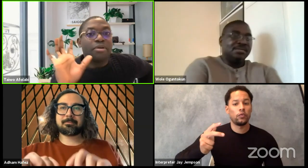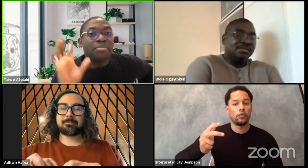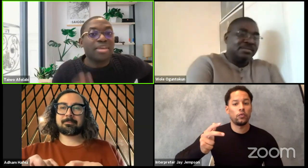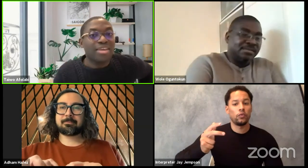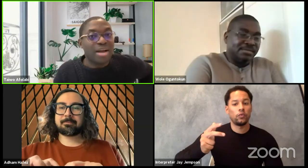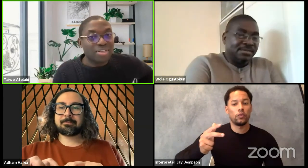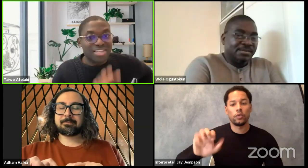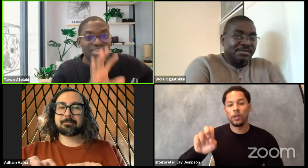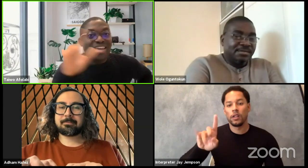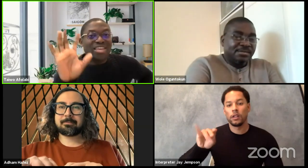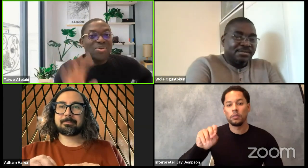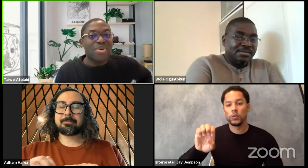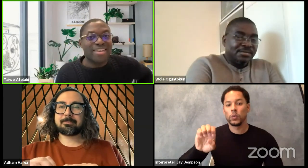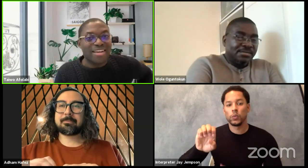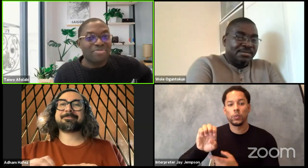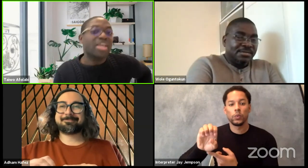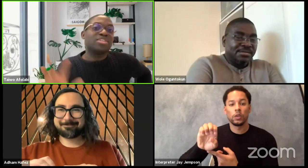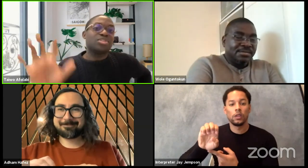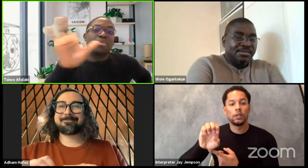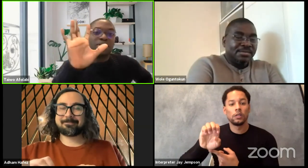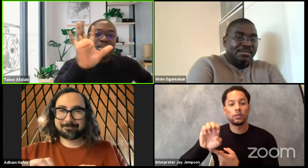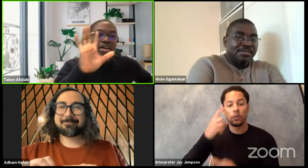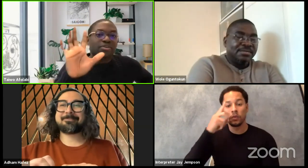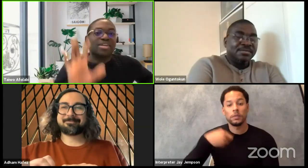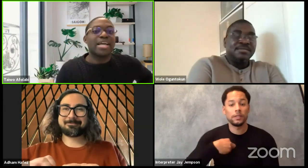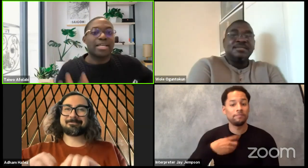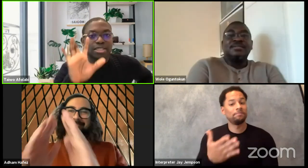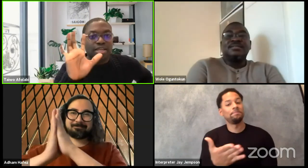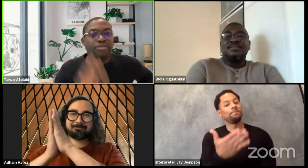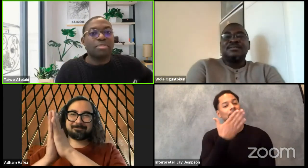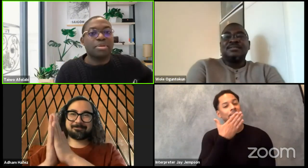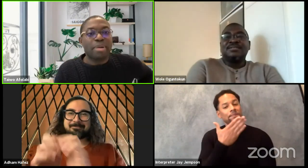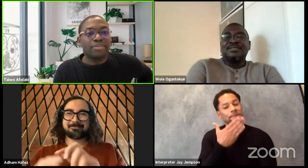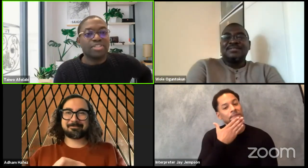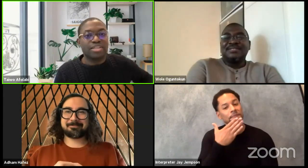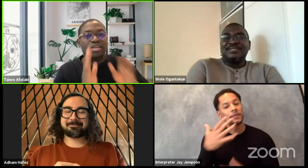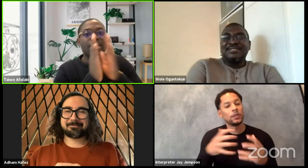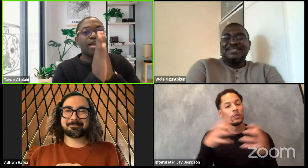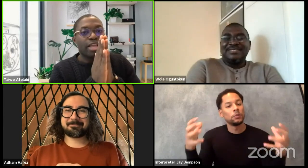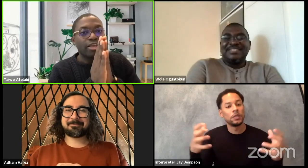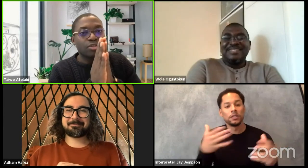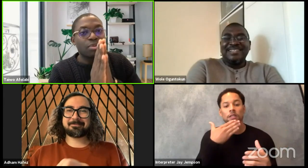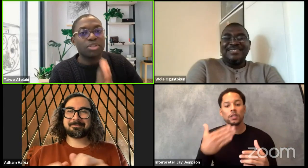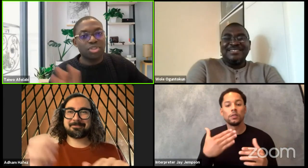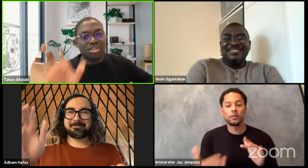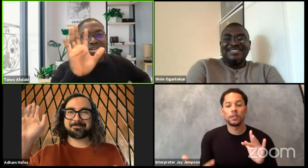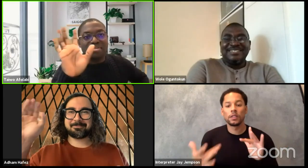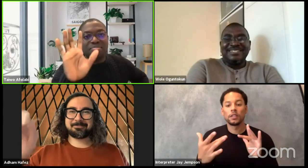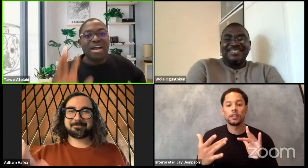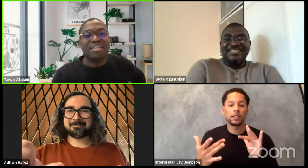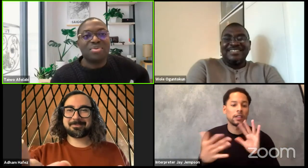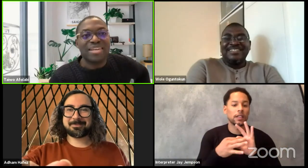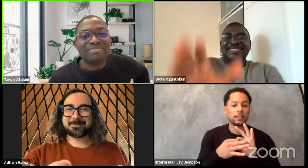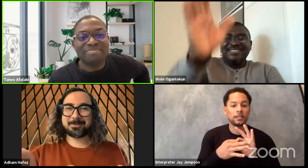From me here, I wanna say thank you and thank you so much for connecting and for being part of this today. Thank you so much, bye everyone.